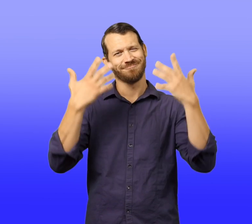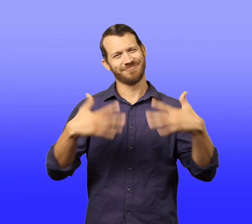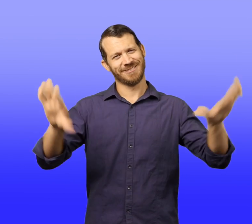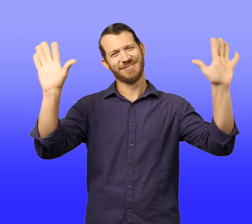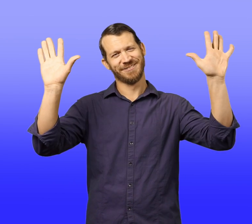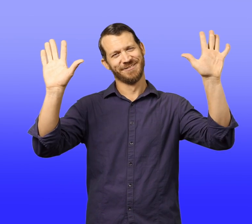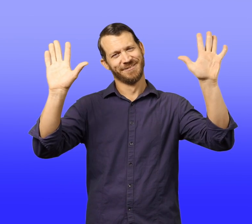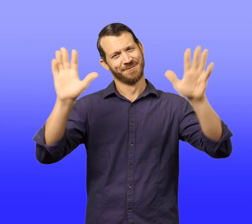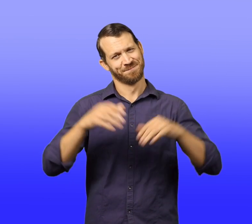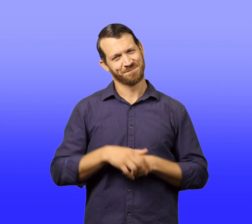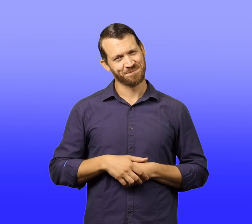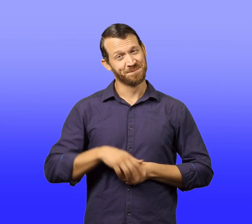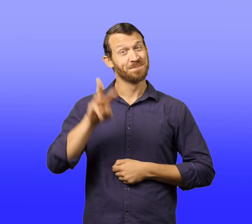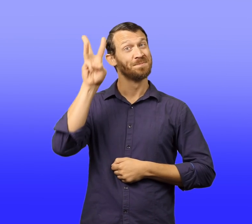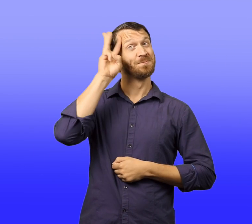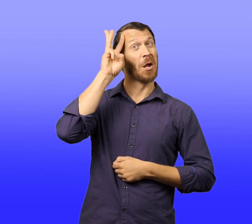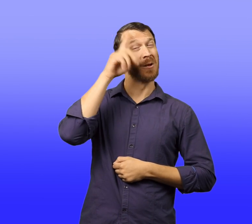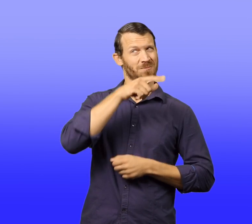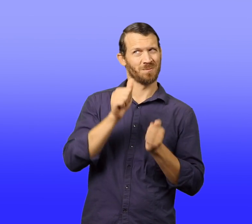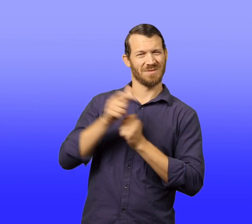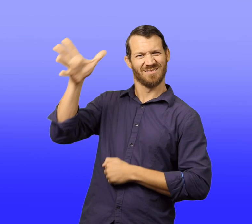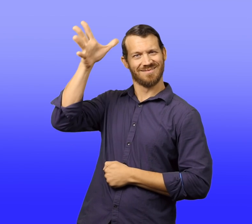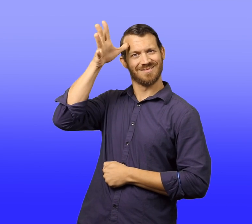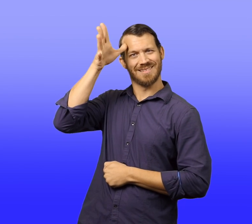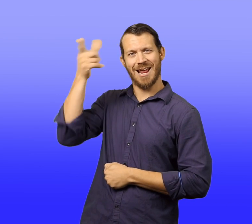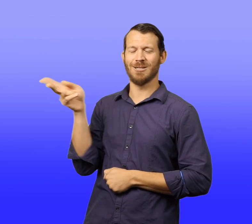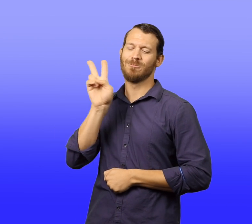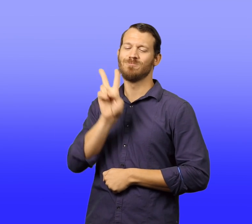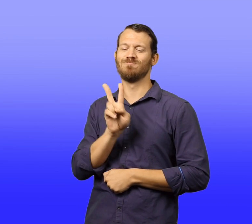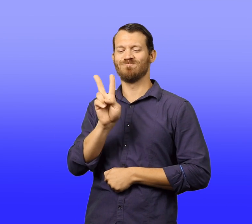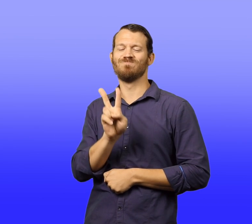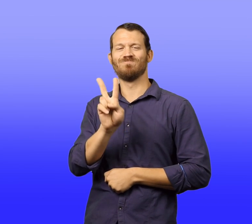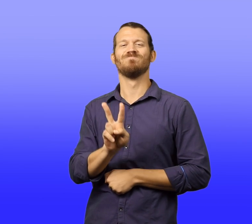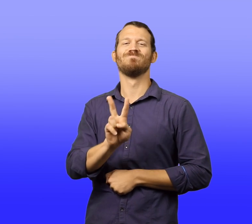A tree. After the party, Walter and his dad planted the birthday present.